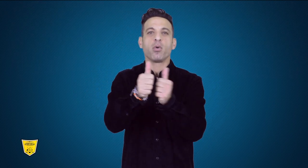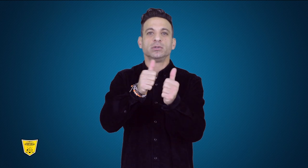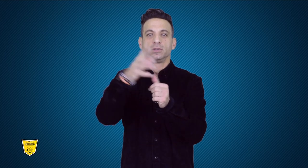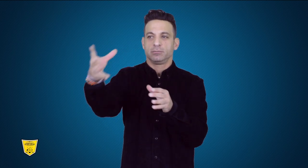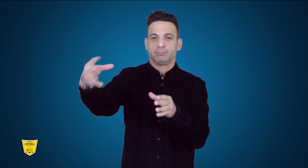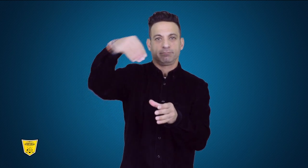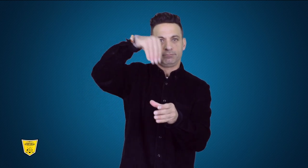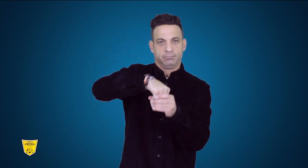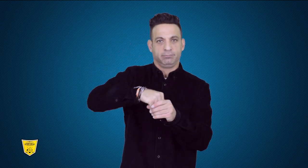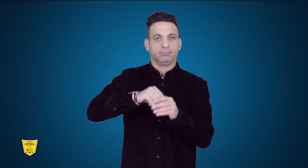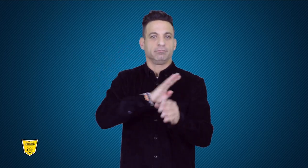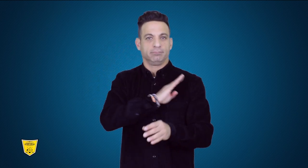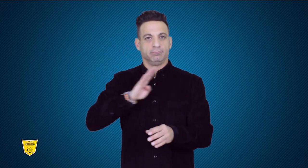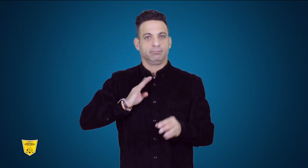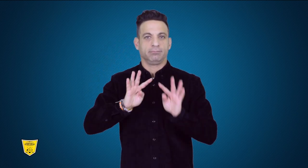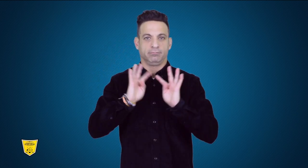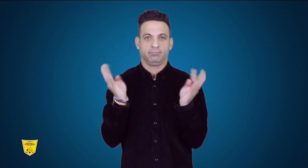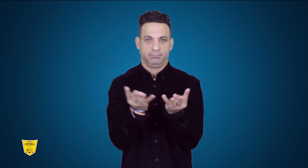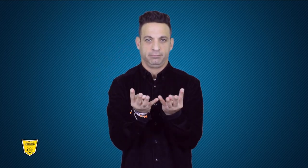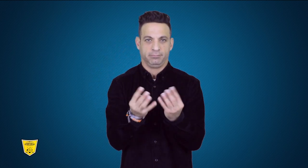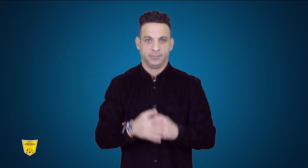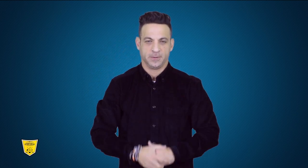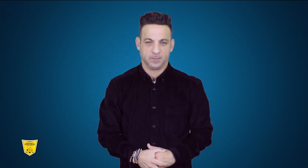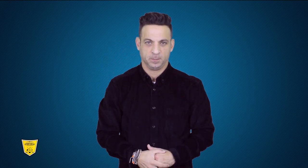serve on the board.